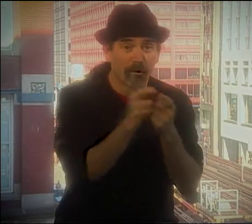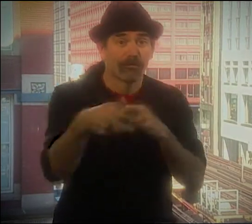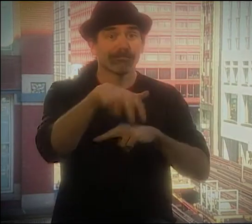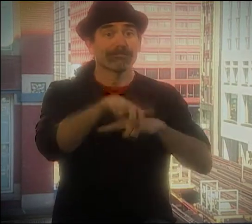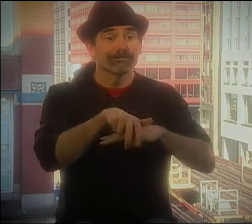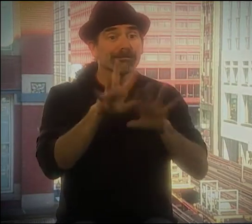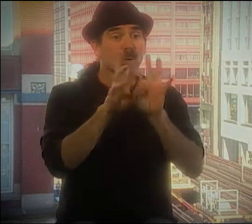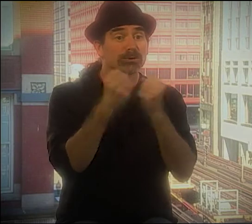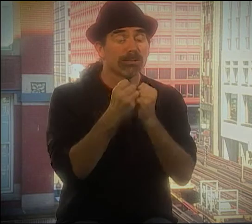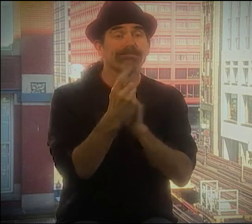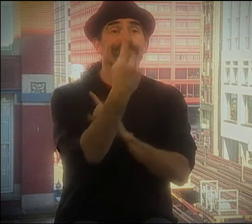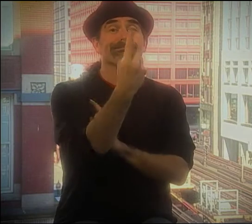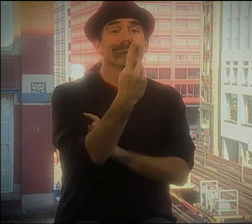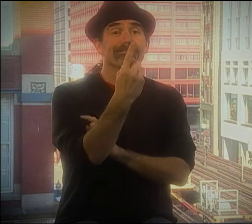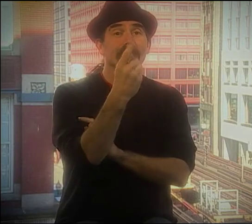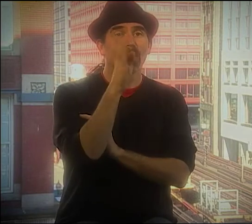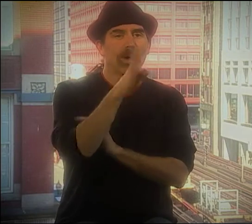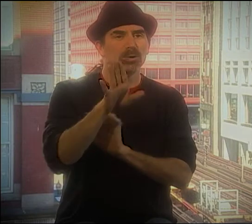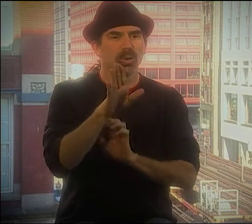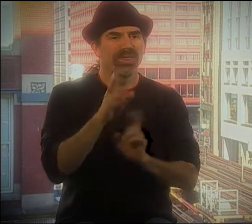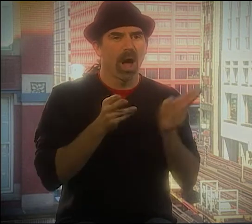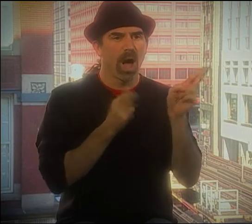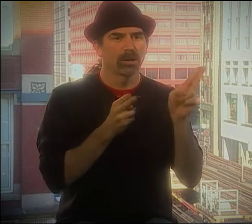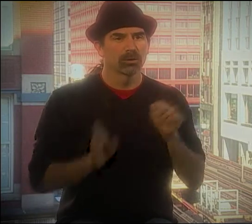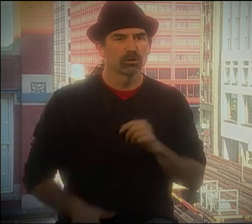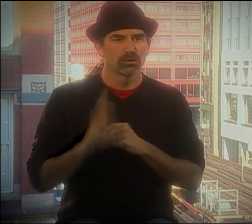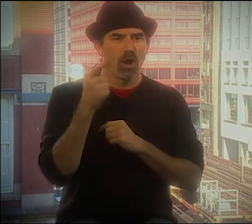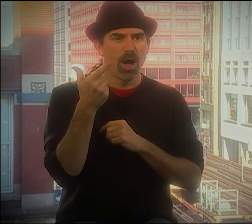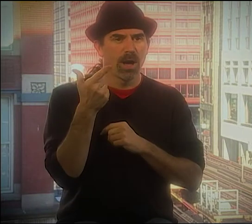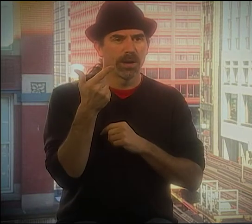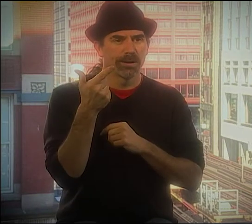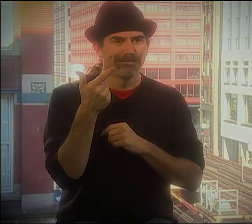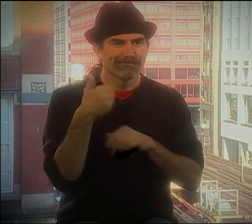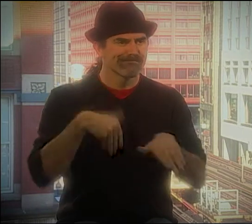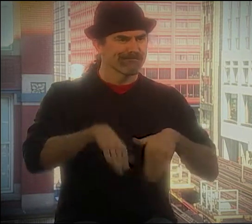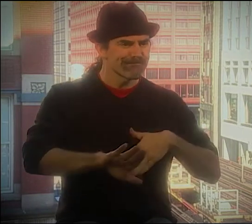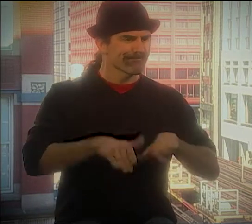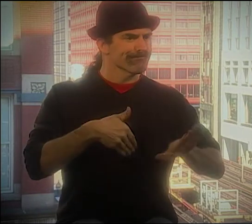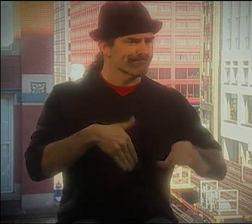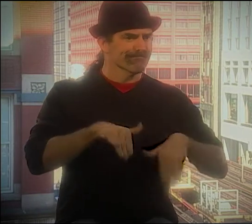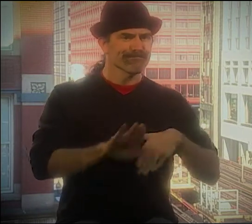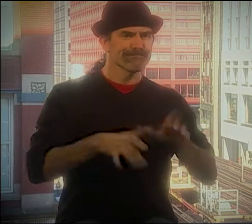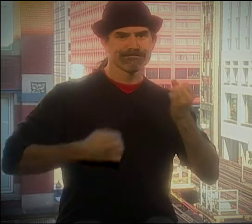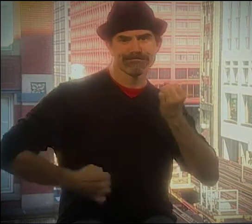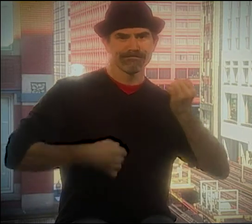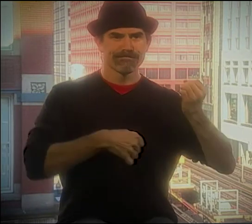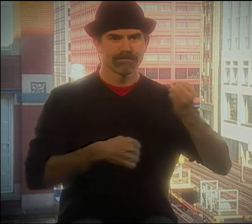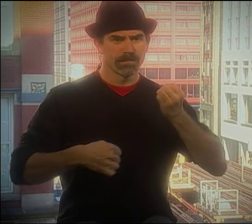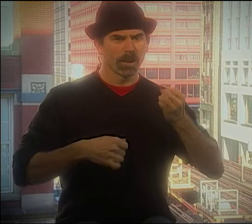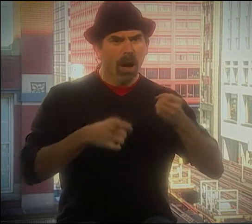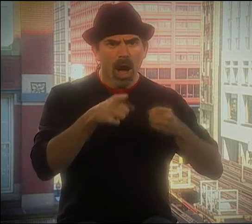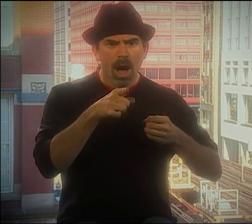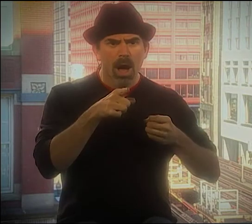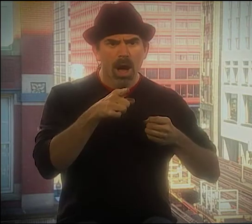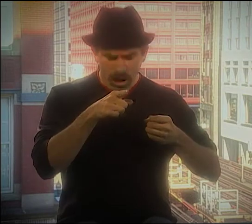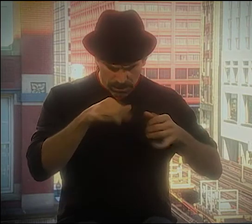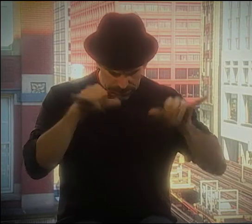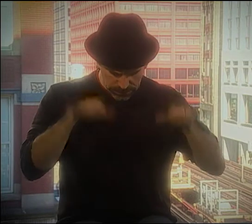WAS MEETING ALL THESE DEAF PEOPLE. AND I WAS SITTING IN THE WORKSHOP. BERNARD DID THE HUNTER STORY.